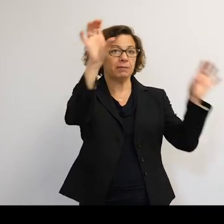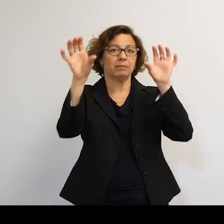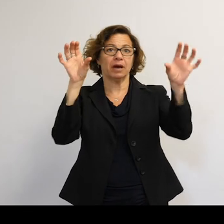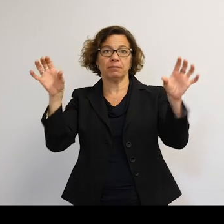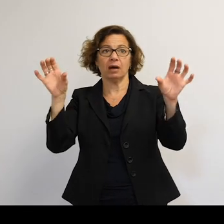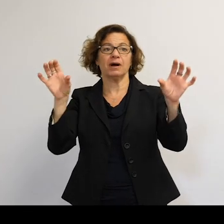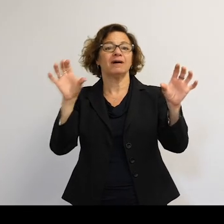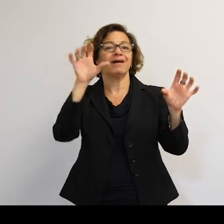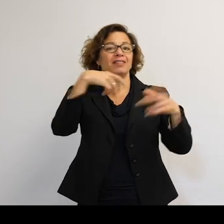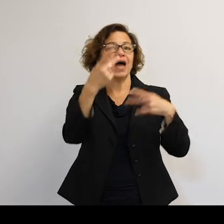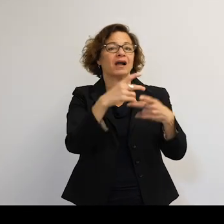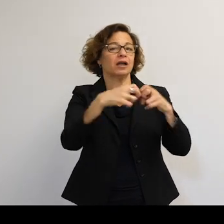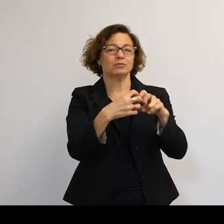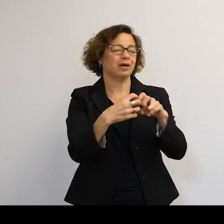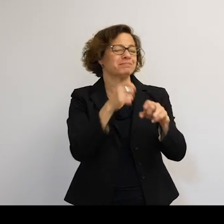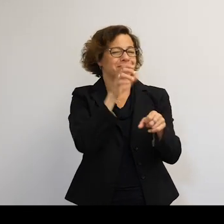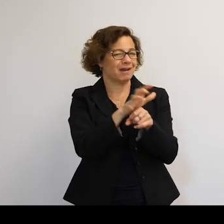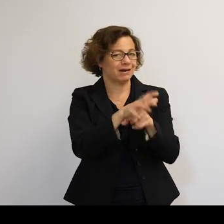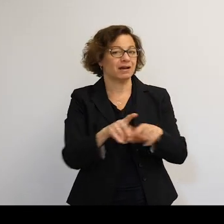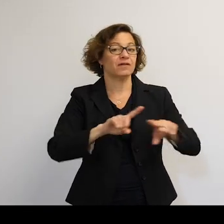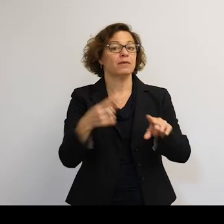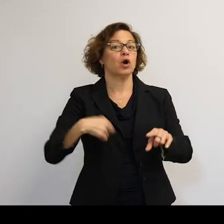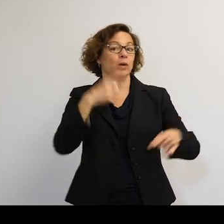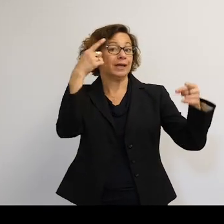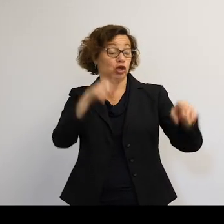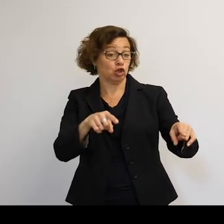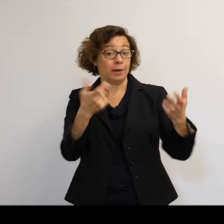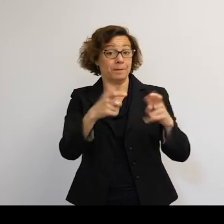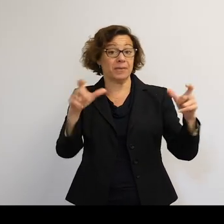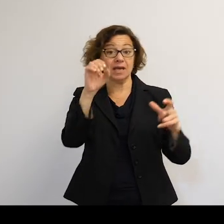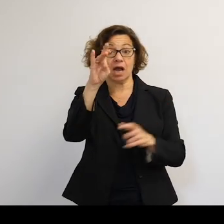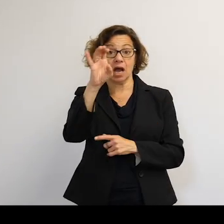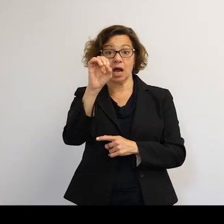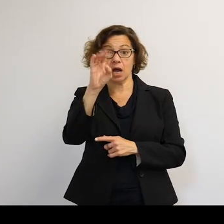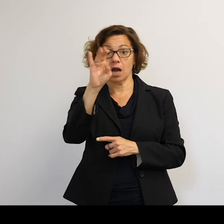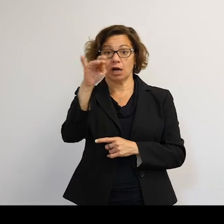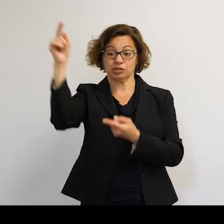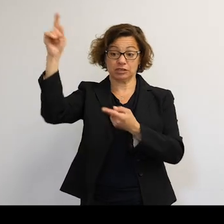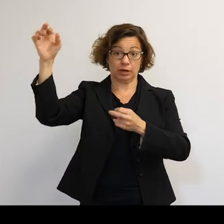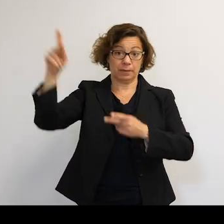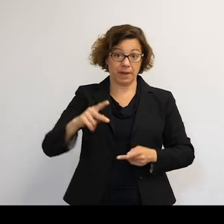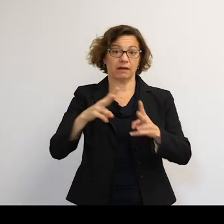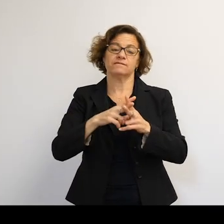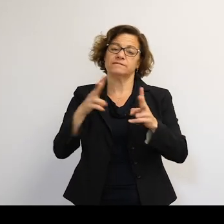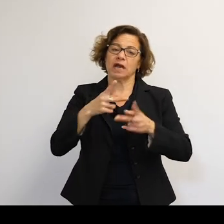on that scale. But when we are bringing big orb objects back into the atmosphere, we have to be very, very careful.